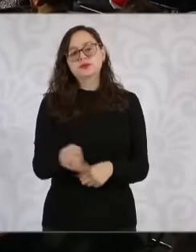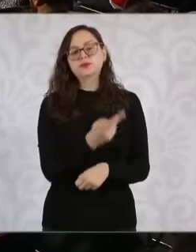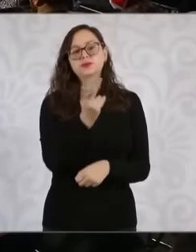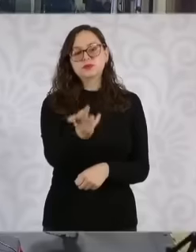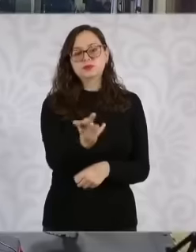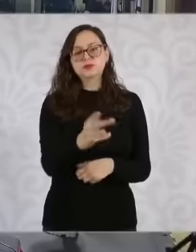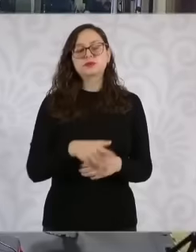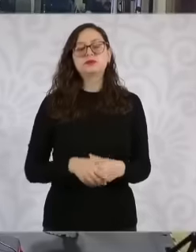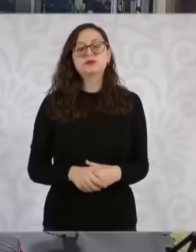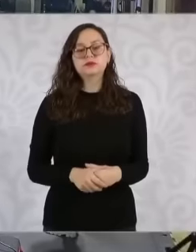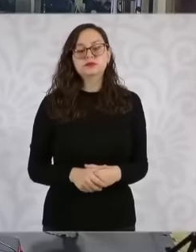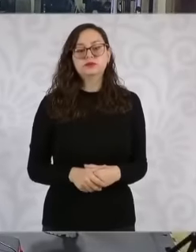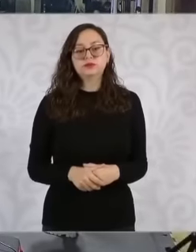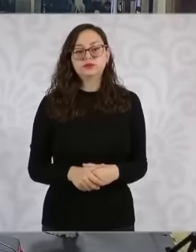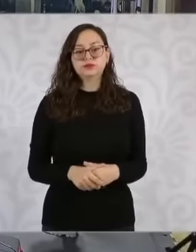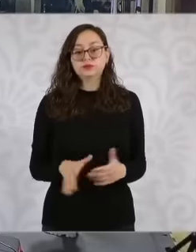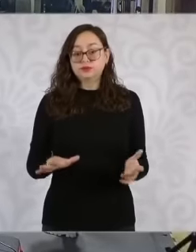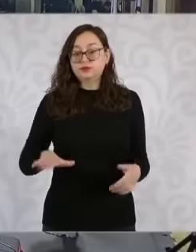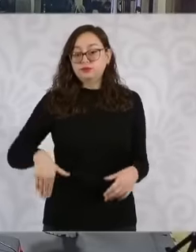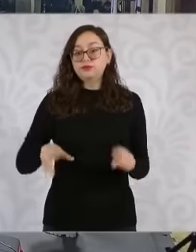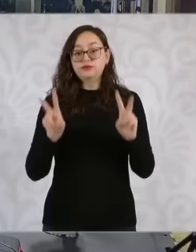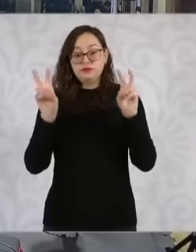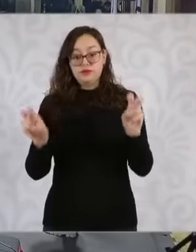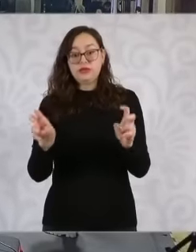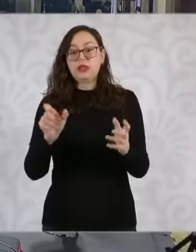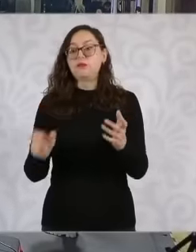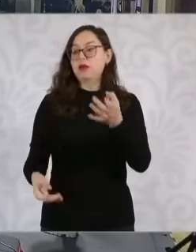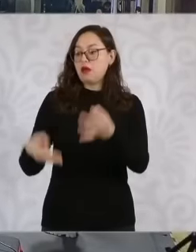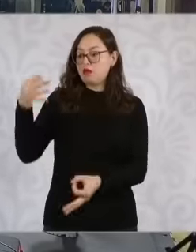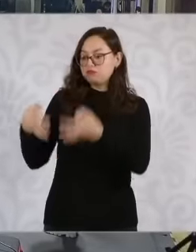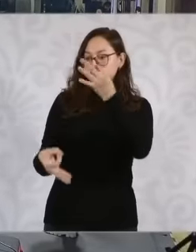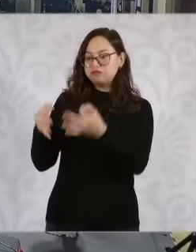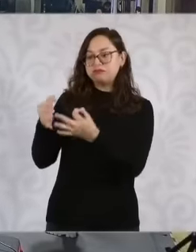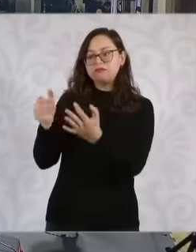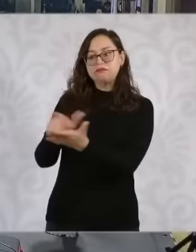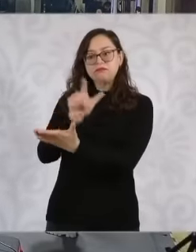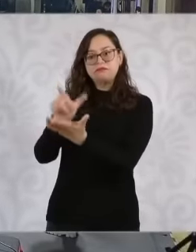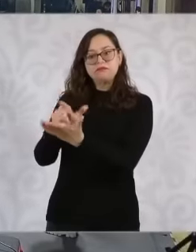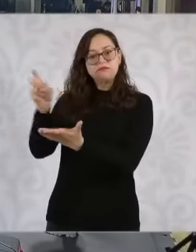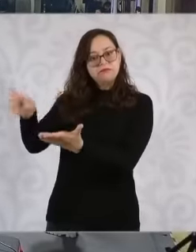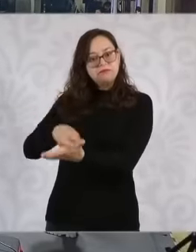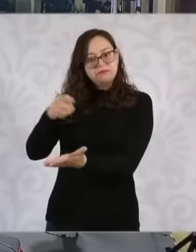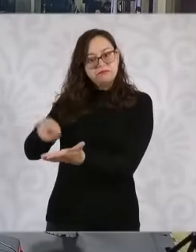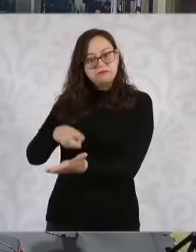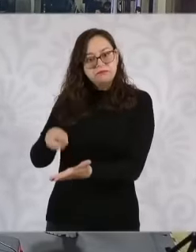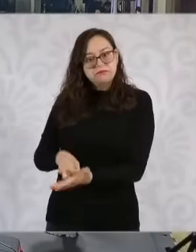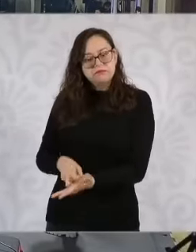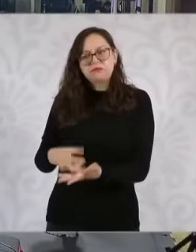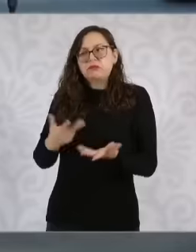on this issue of the Reform of the judiciary, what if the supreme court and the